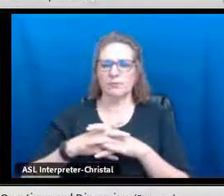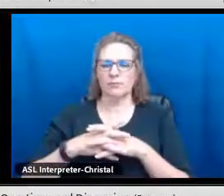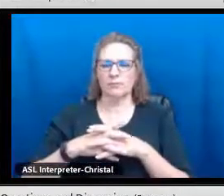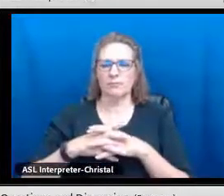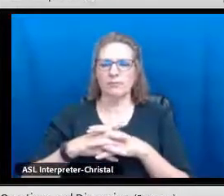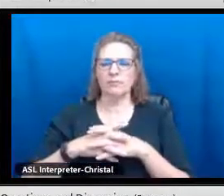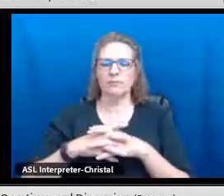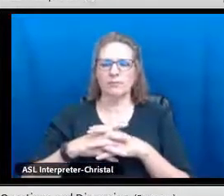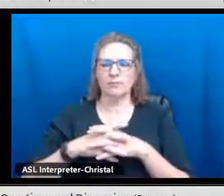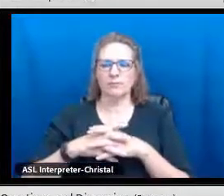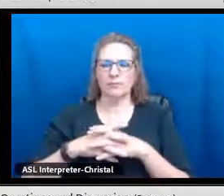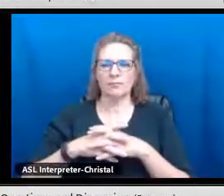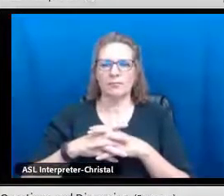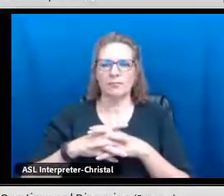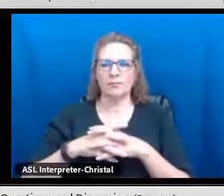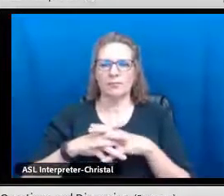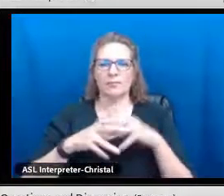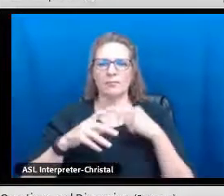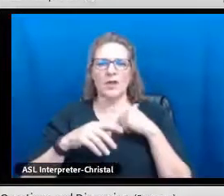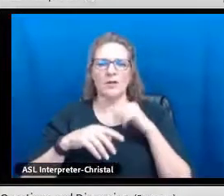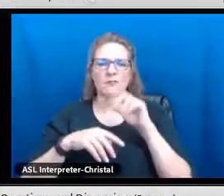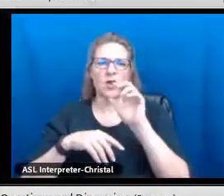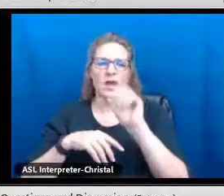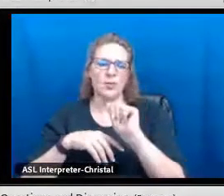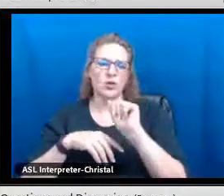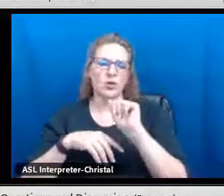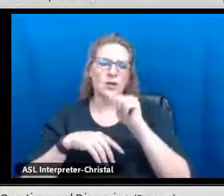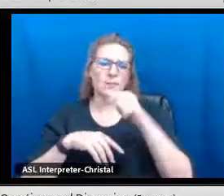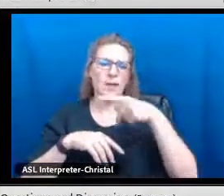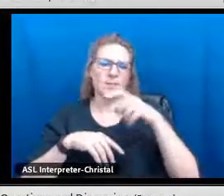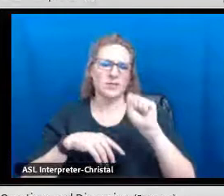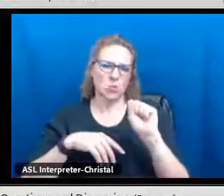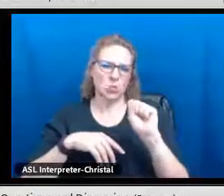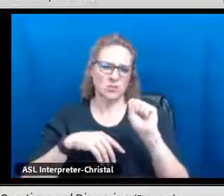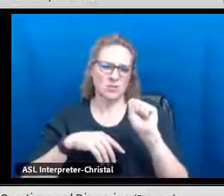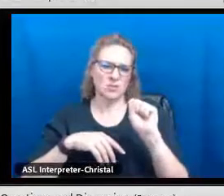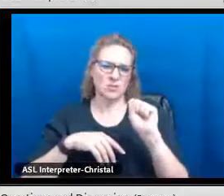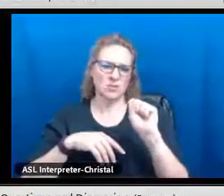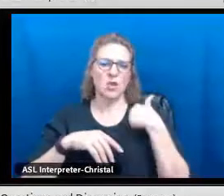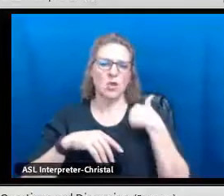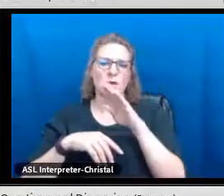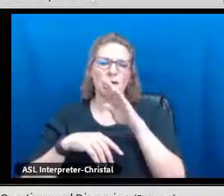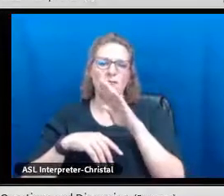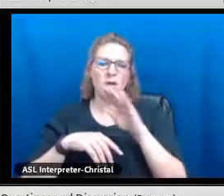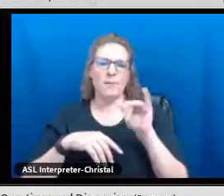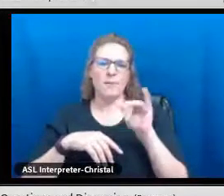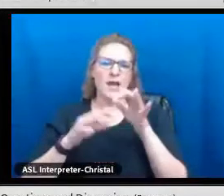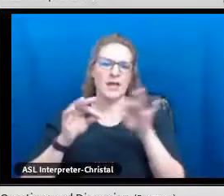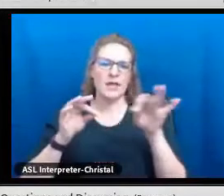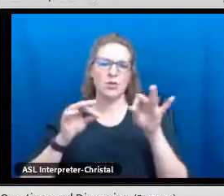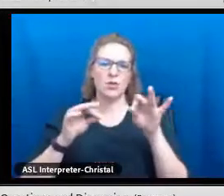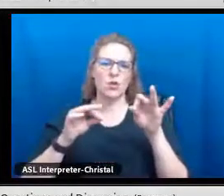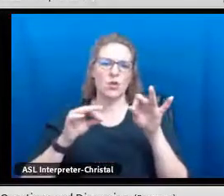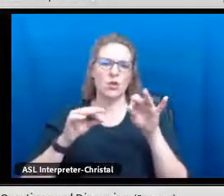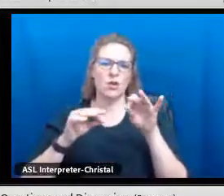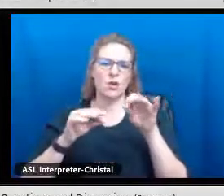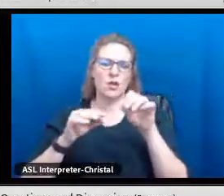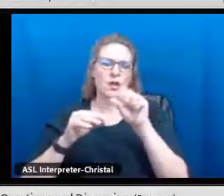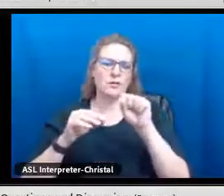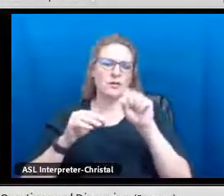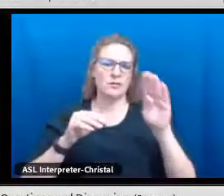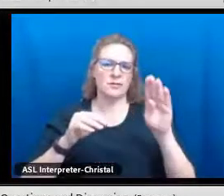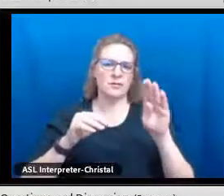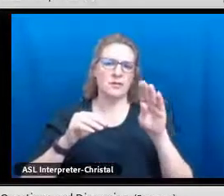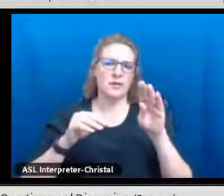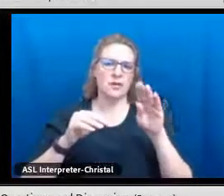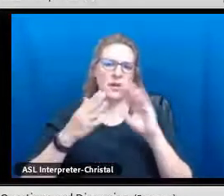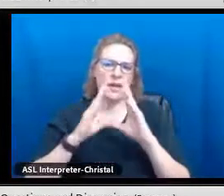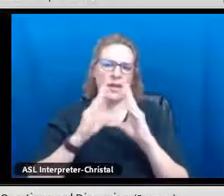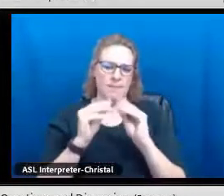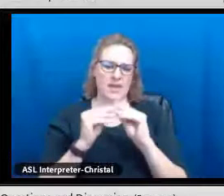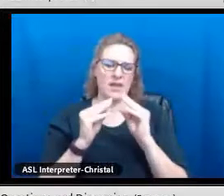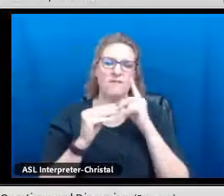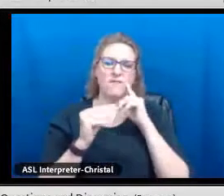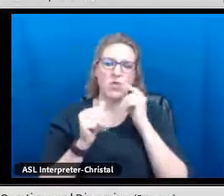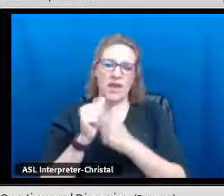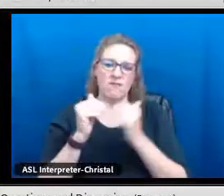Dr. Arellano, for Albuquerque Public Schools, we have a bilingual seal committee